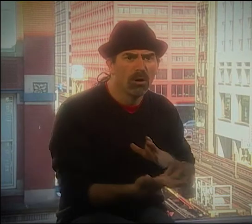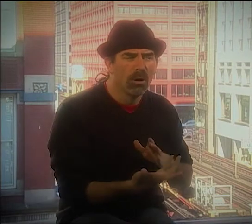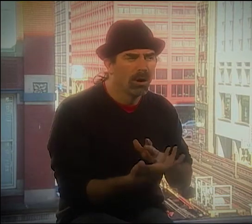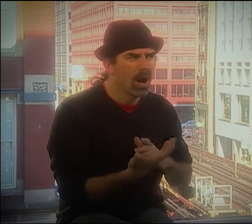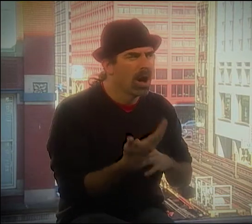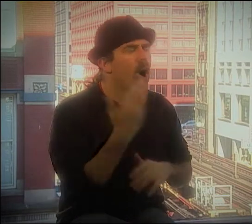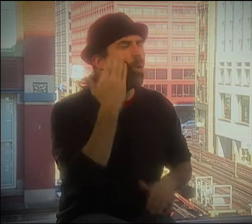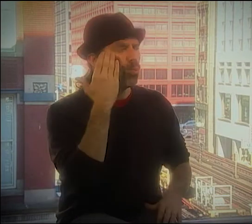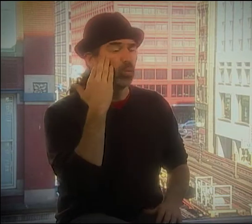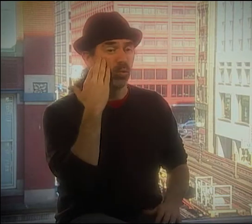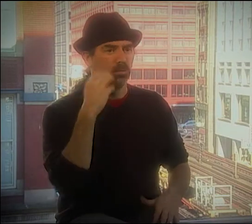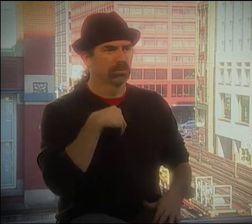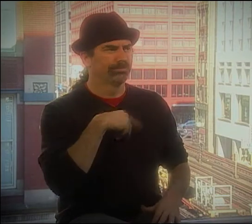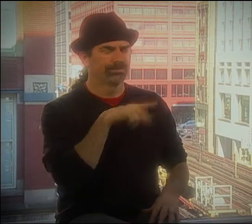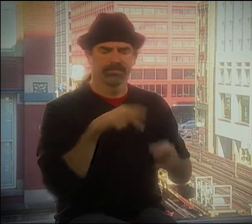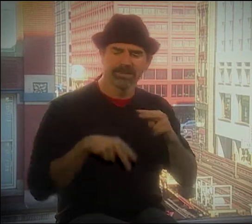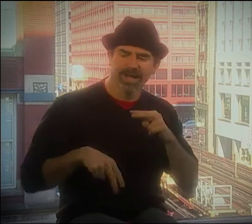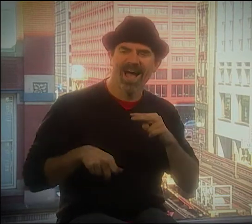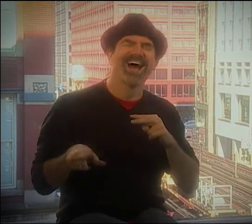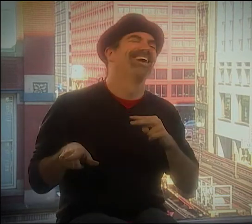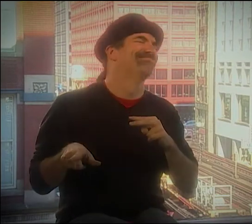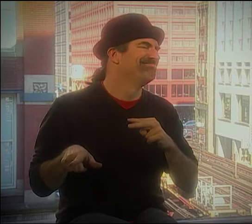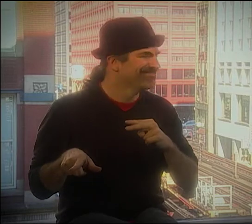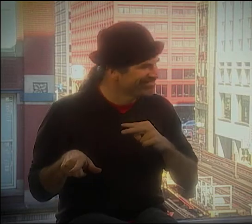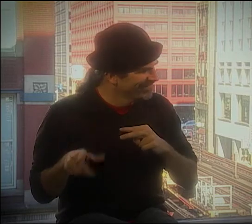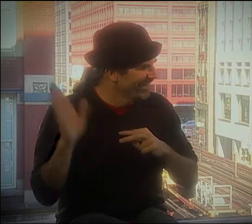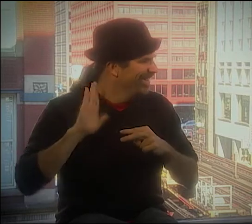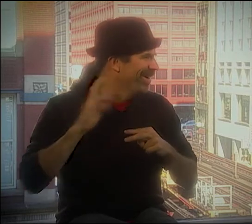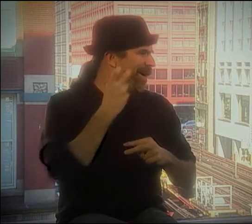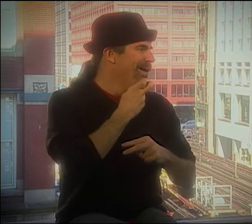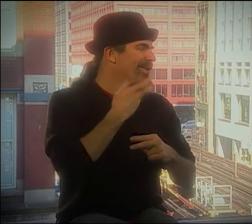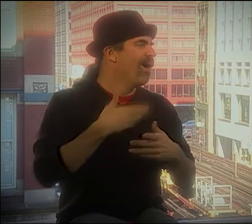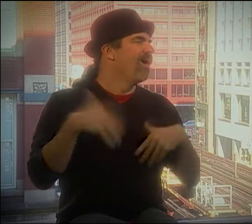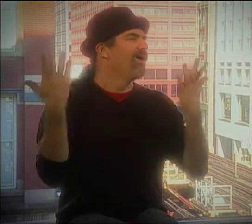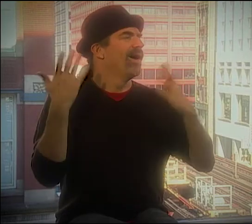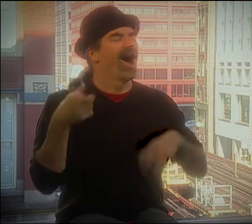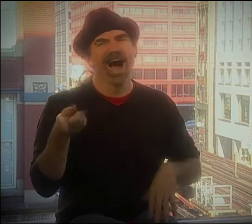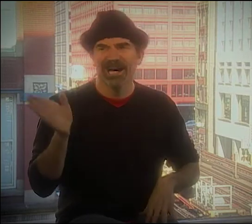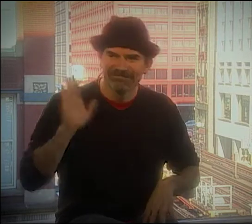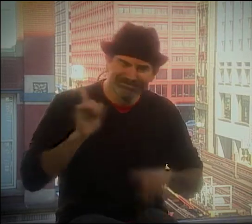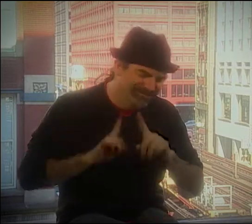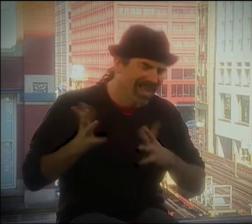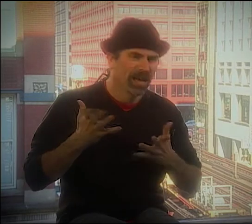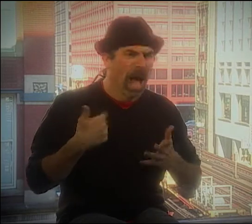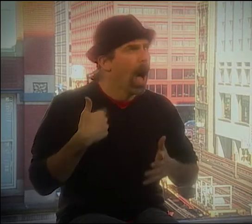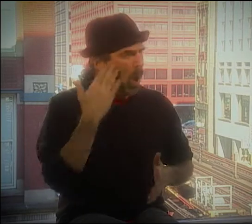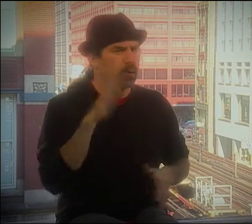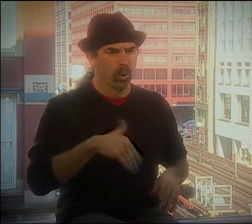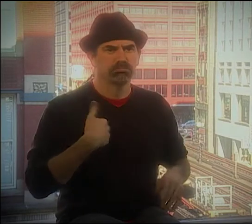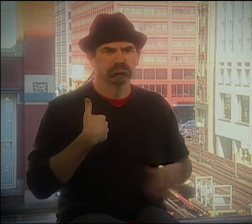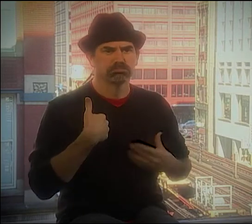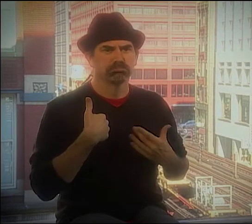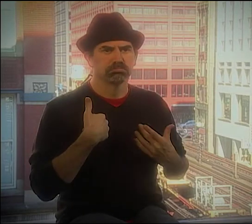WHY ARE YOU DOING IT THAT WAY." TO ME, IT WAS A GREAT LEARNING EXPERIENCE. AND, YOU KNOW, EVEN THOUGH I WAS ORAL AND LEARNING